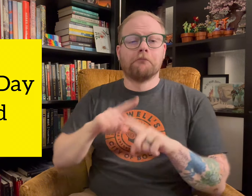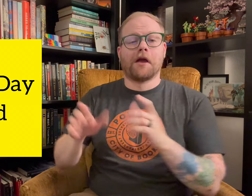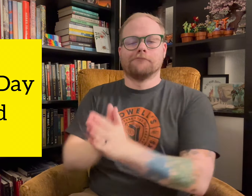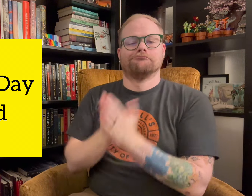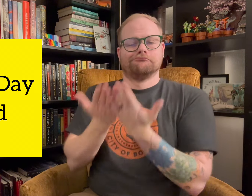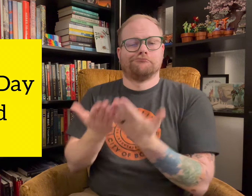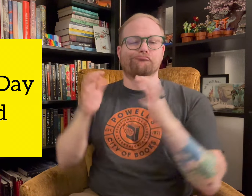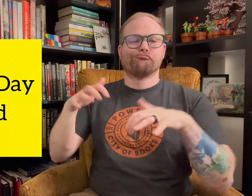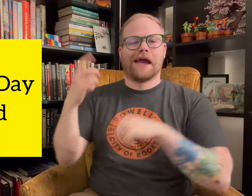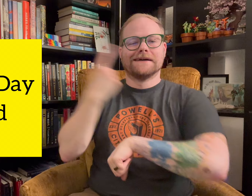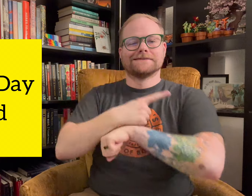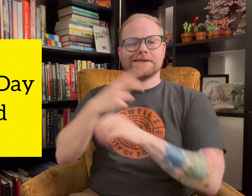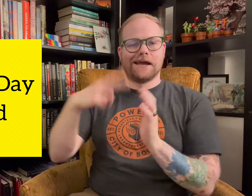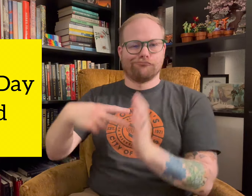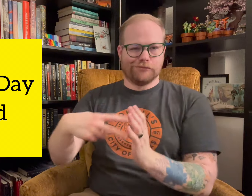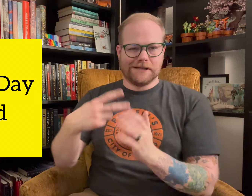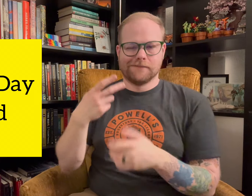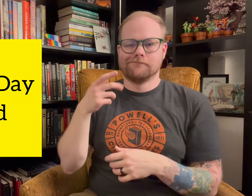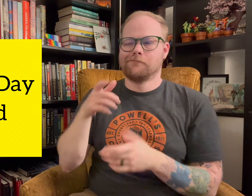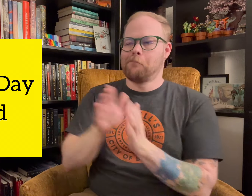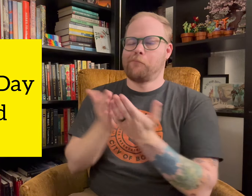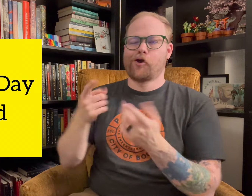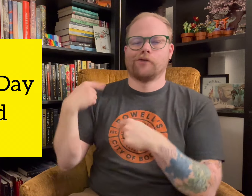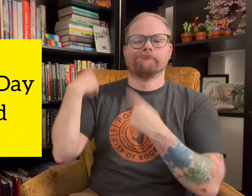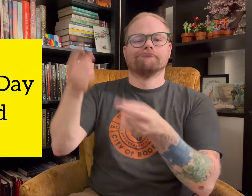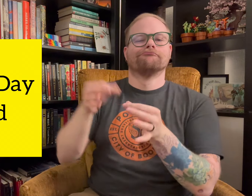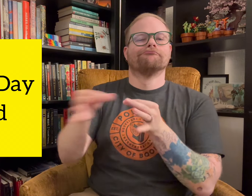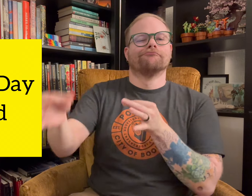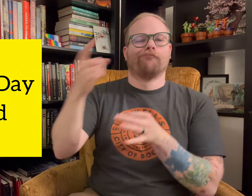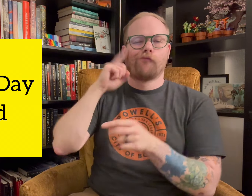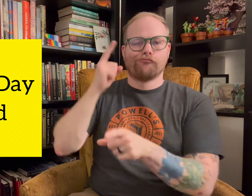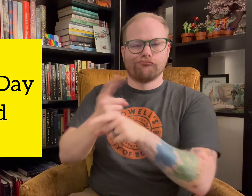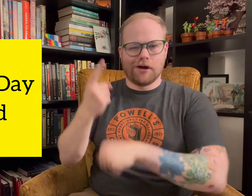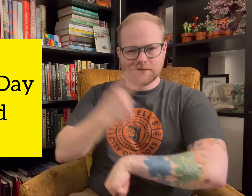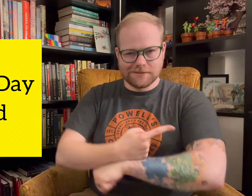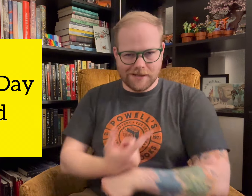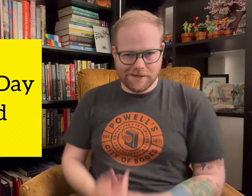but pick up a Rainy Day Read, a book you’ve been putting off for the right day.